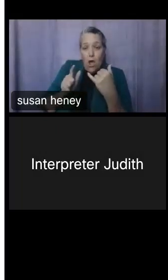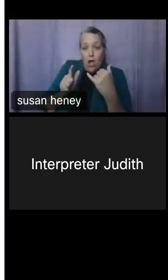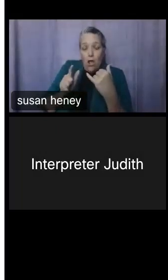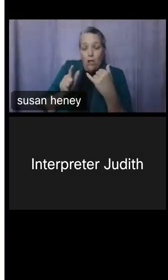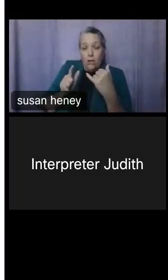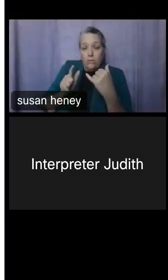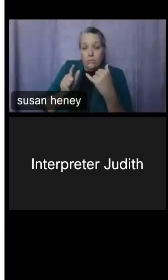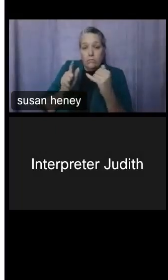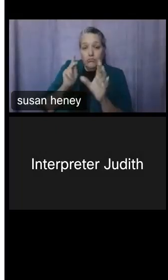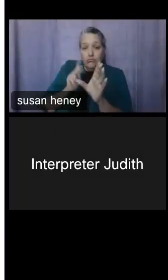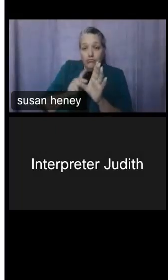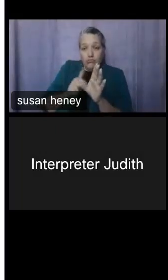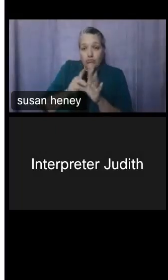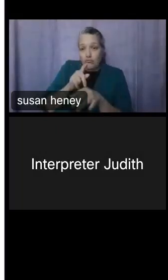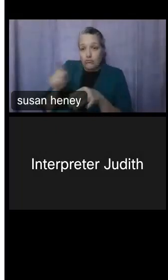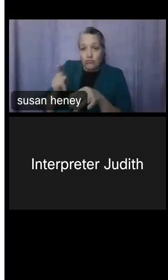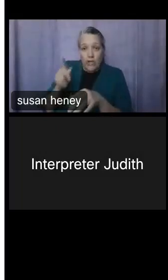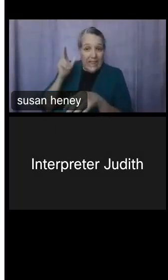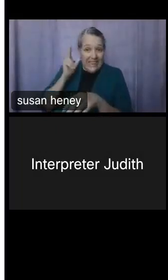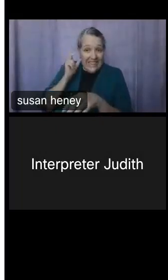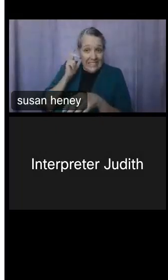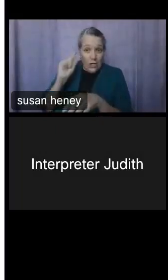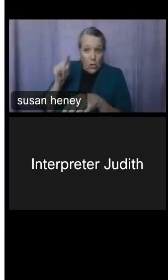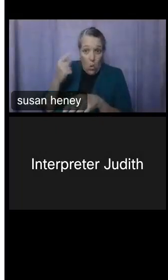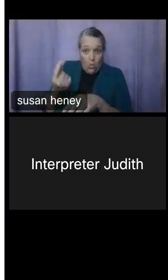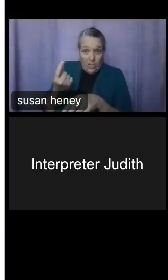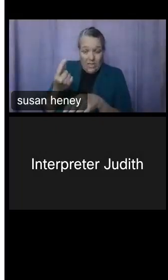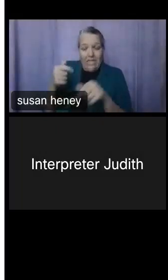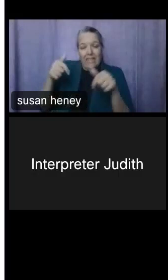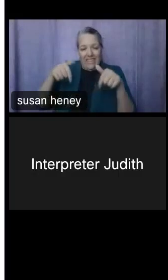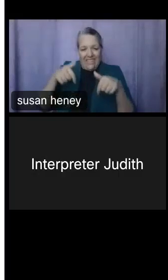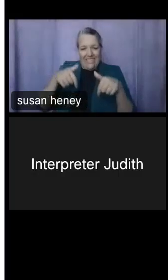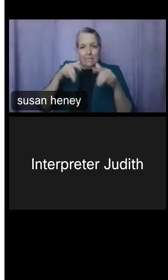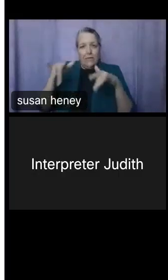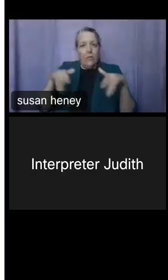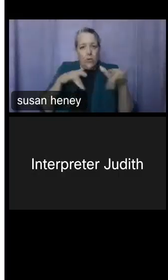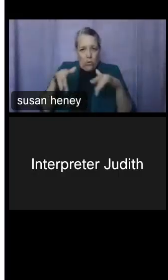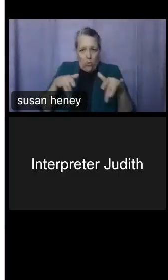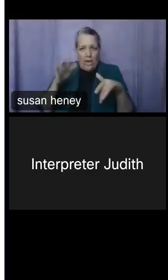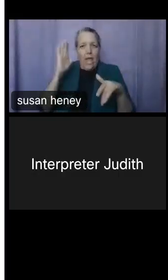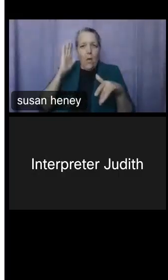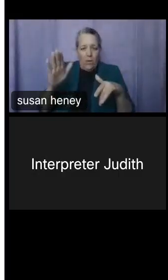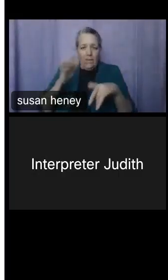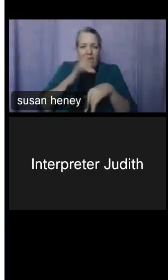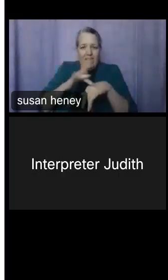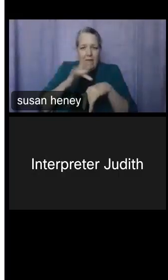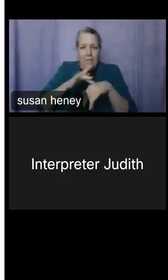mode. This webinar is being recorded and will be posted publicly. If you have any objections,